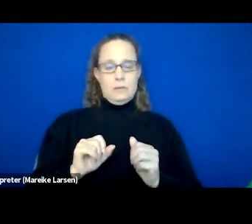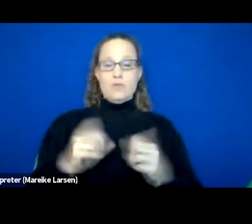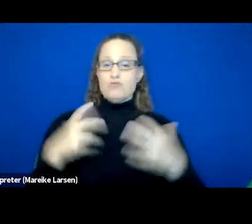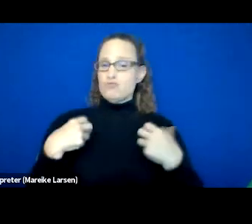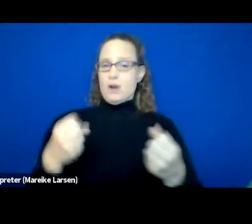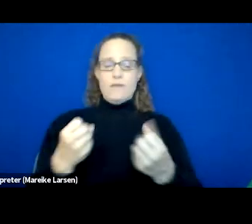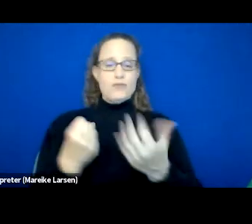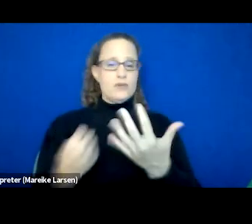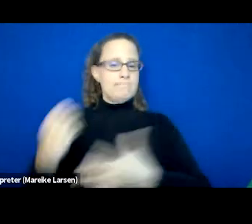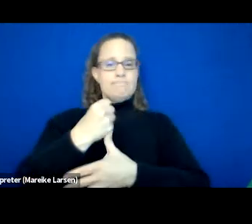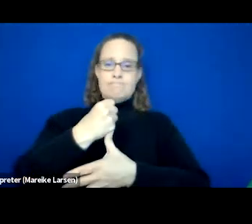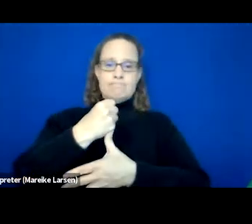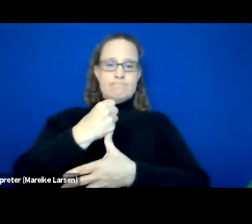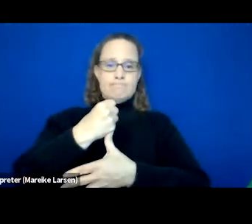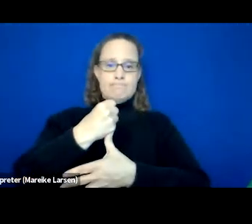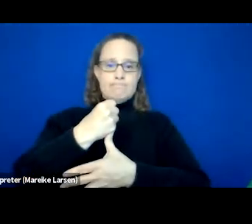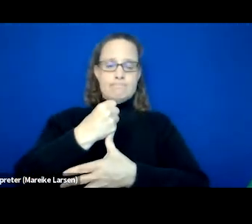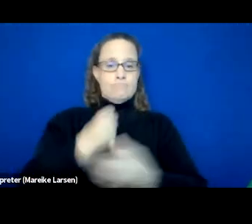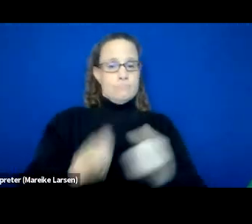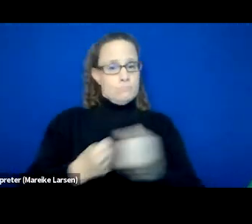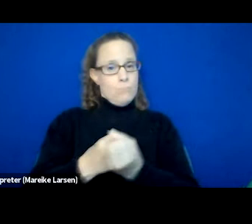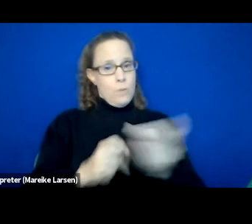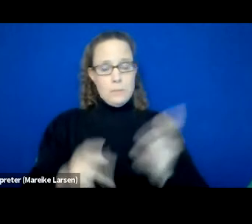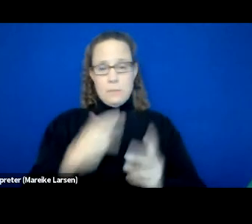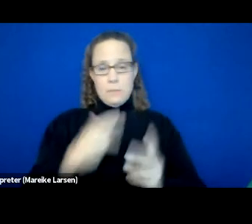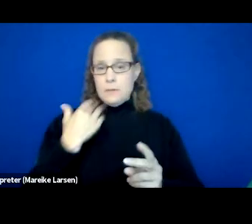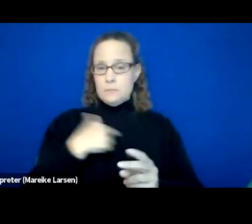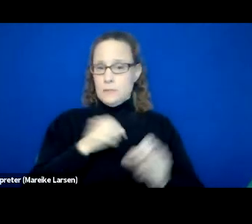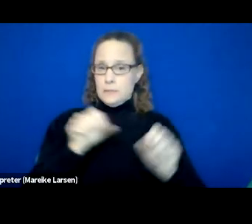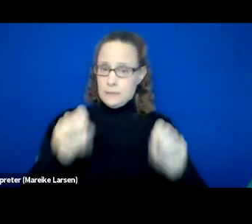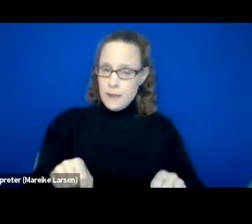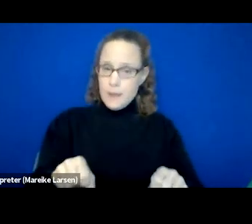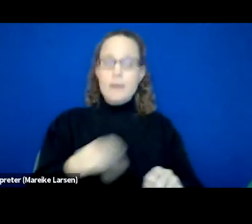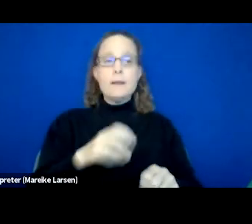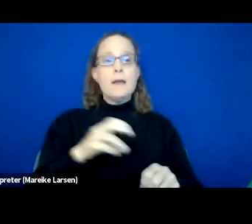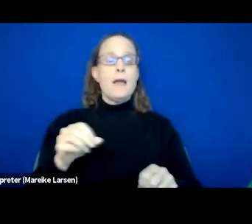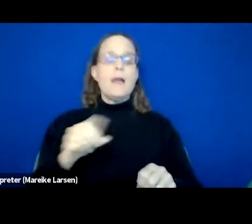We support them to the best of our ability and then last but not least our peer delivered services.